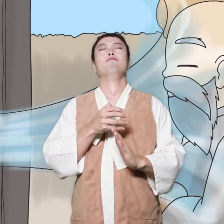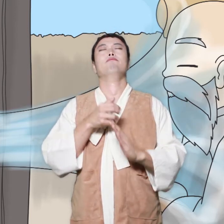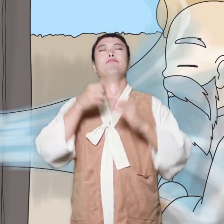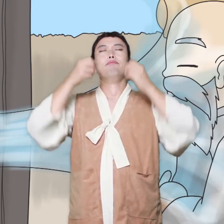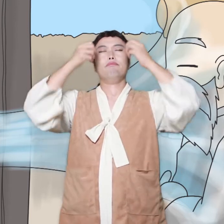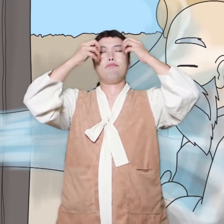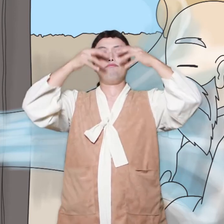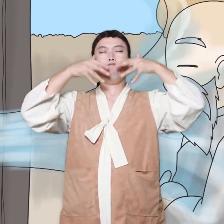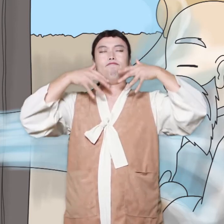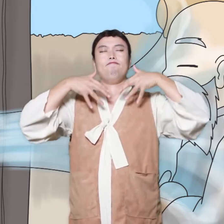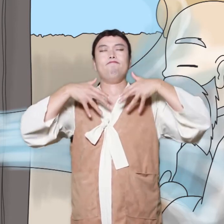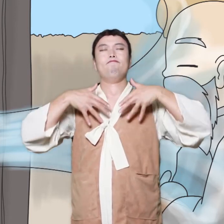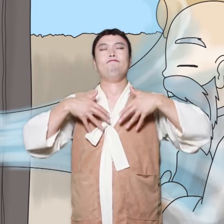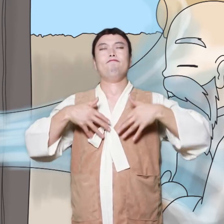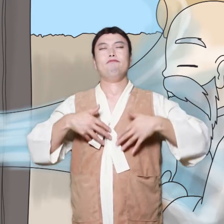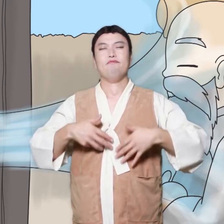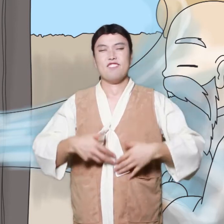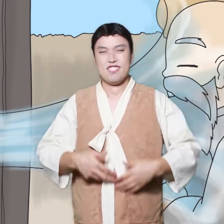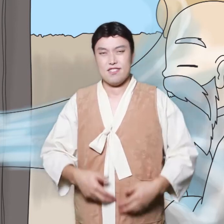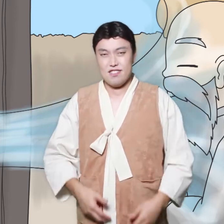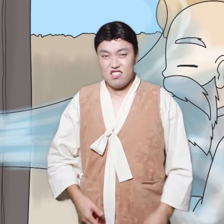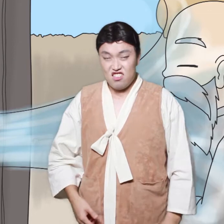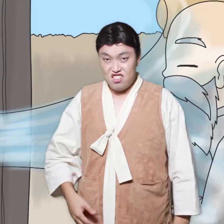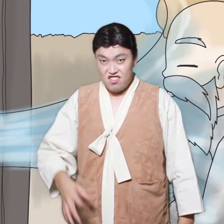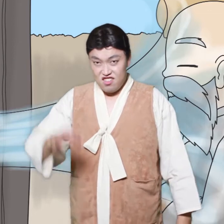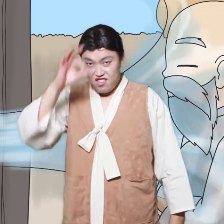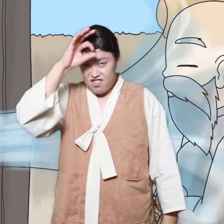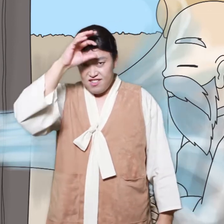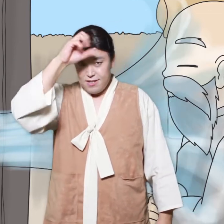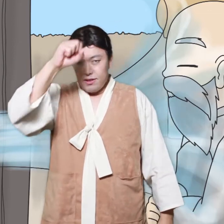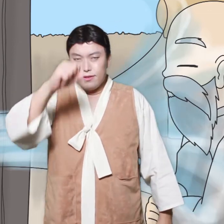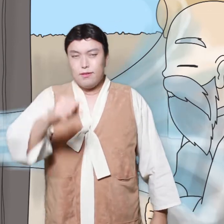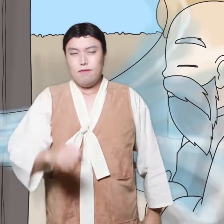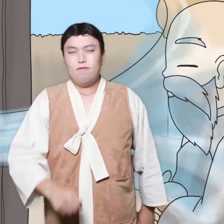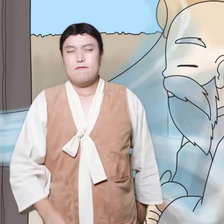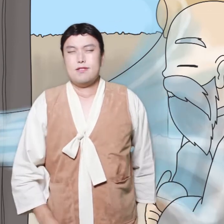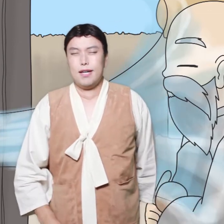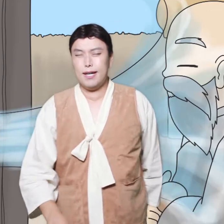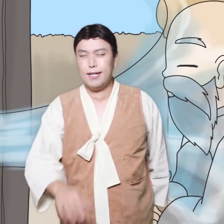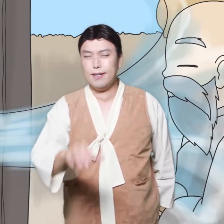Wood Amitabh ... Suddenly the gate opened. The stronghold spilled water on the monk.